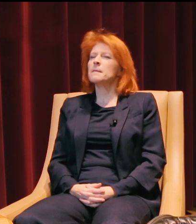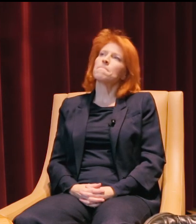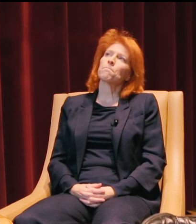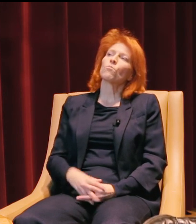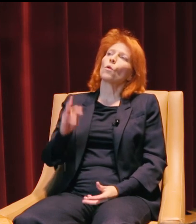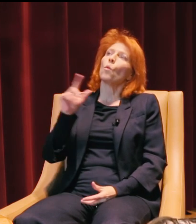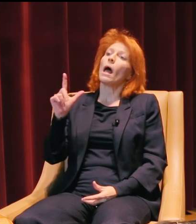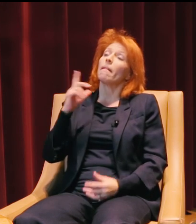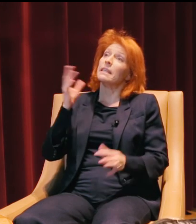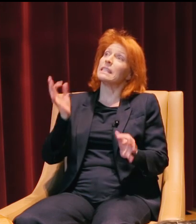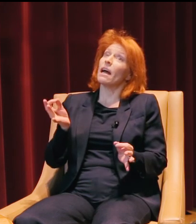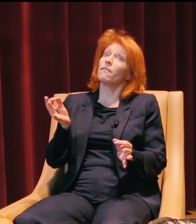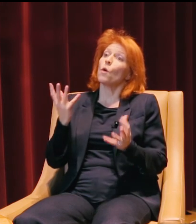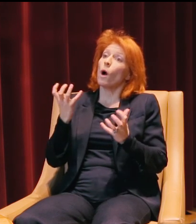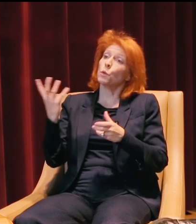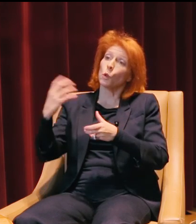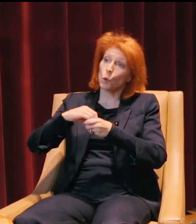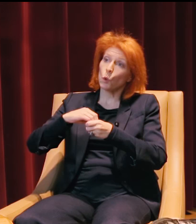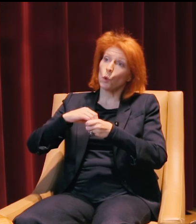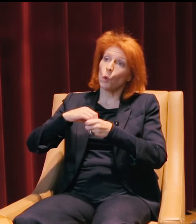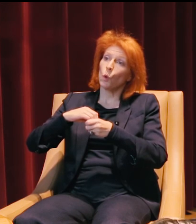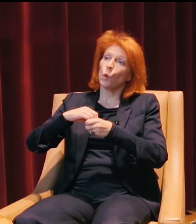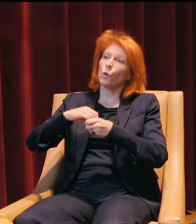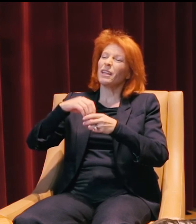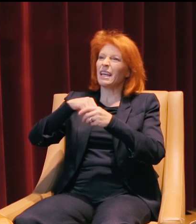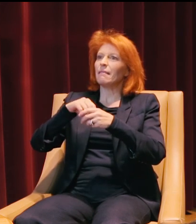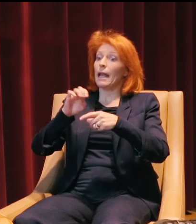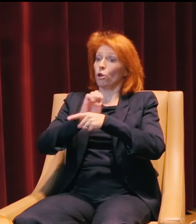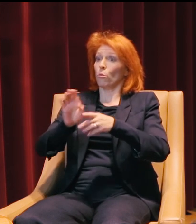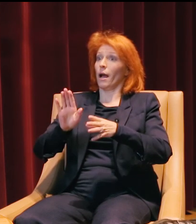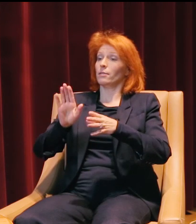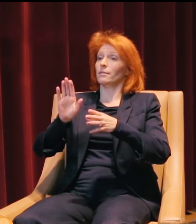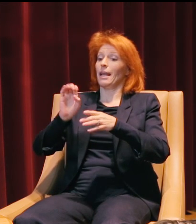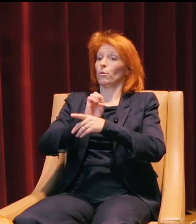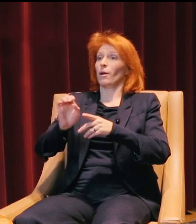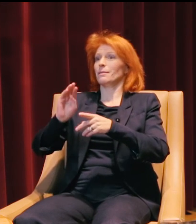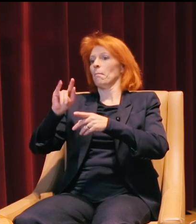Well it's definitely something that we wanted to include in the enterprise challenge for Milestone,